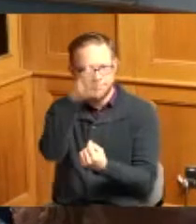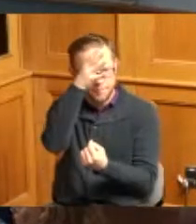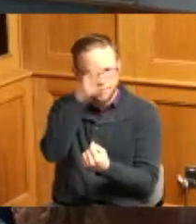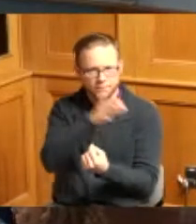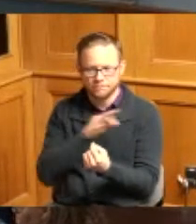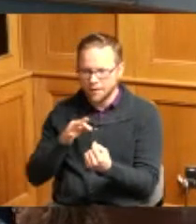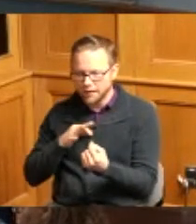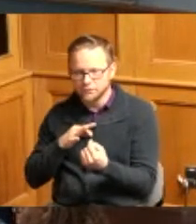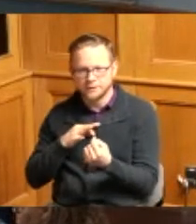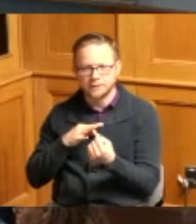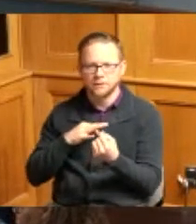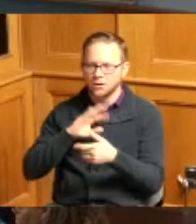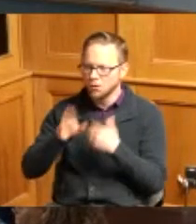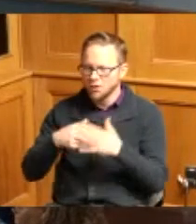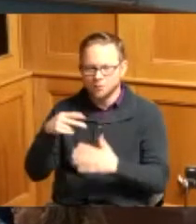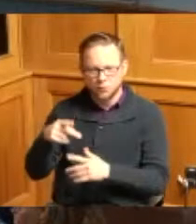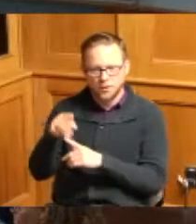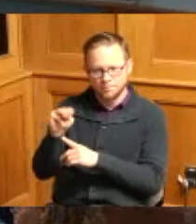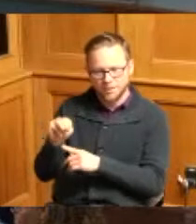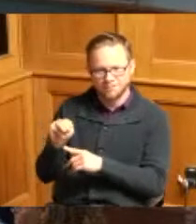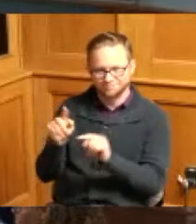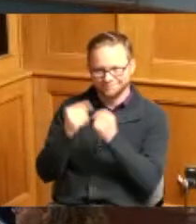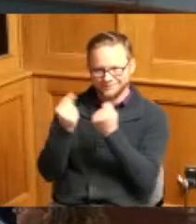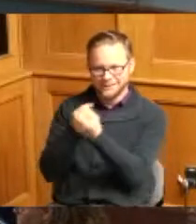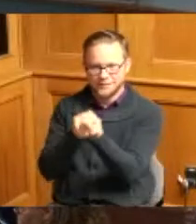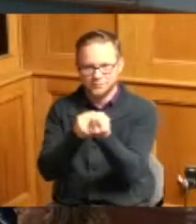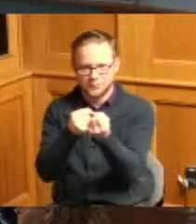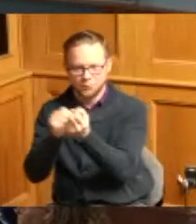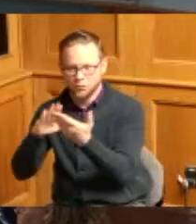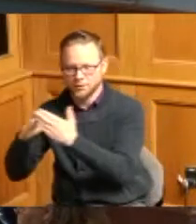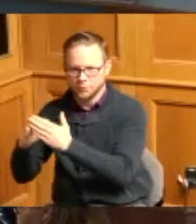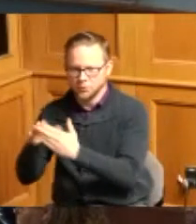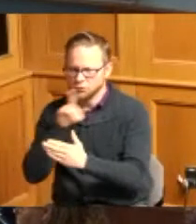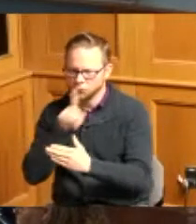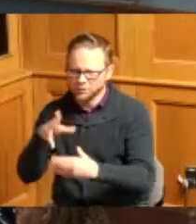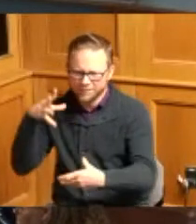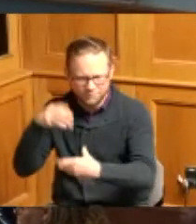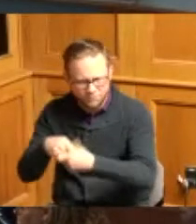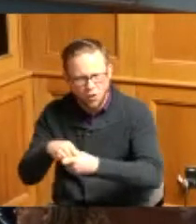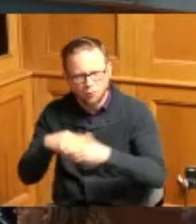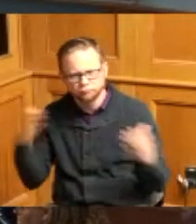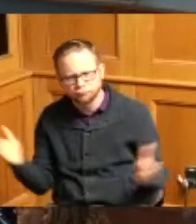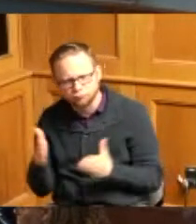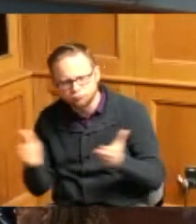Purcell Marion Cavaliers community were integral in guiding the team to victory through their